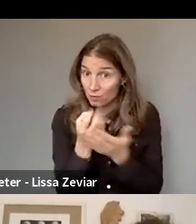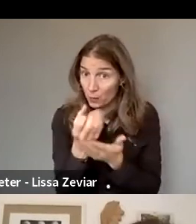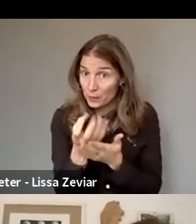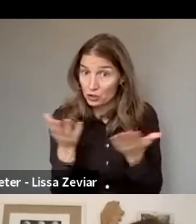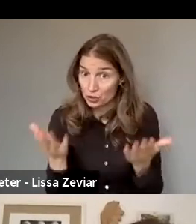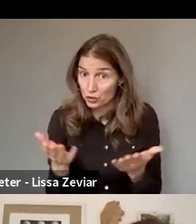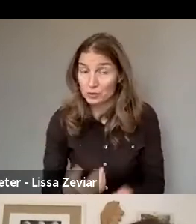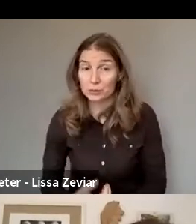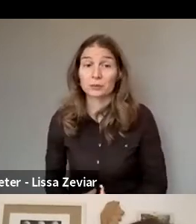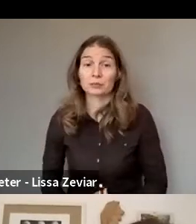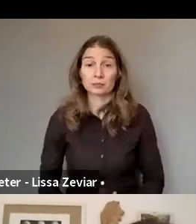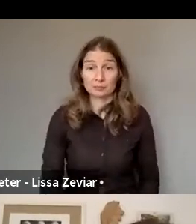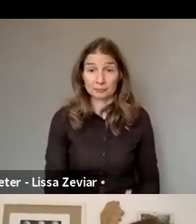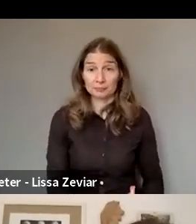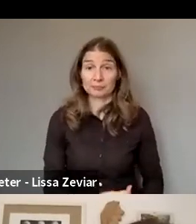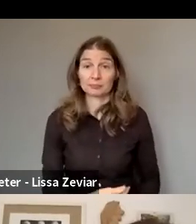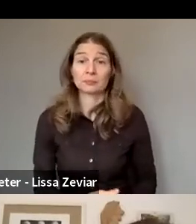Perhaps for access to justice, Isabel,